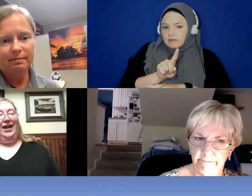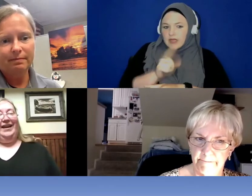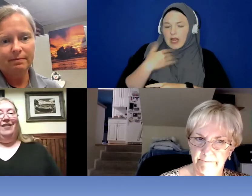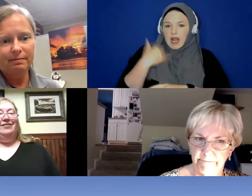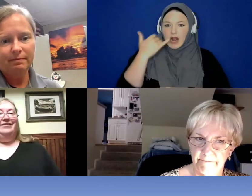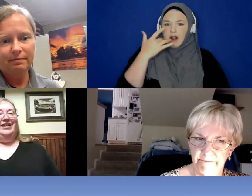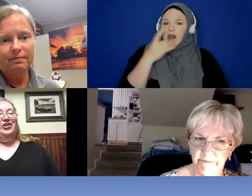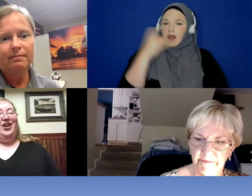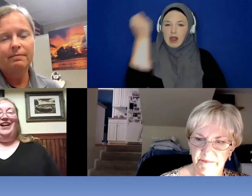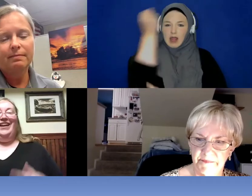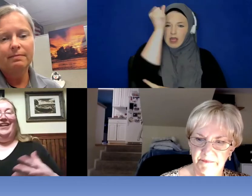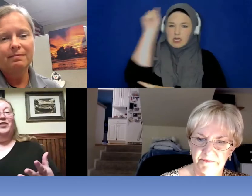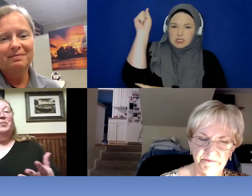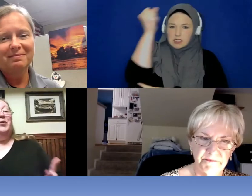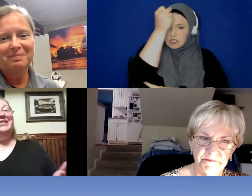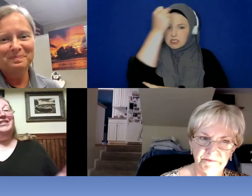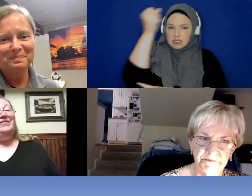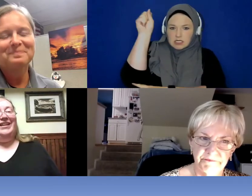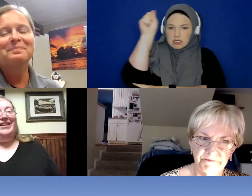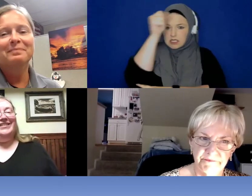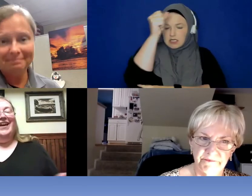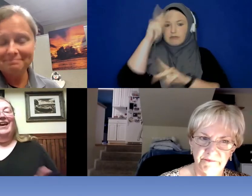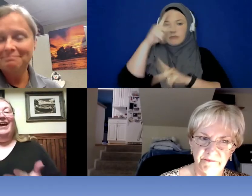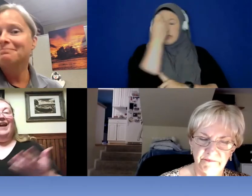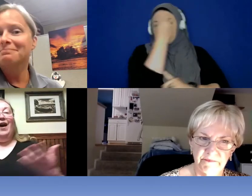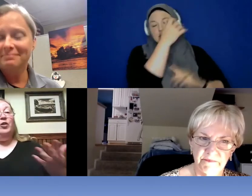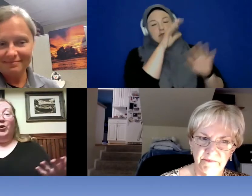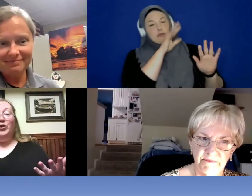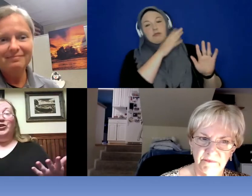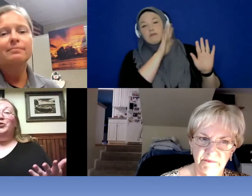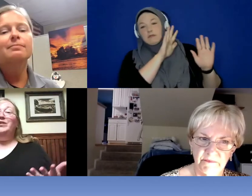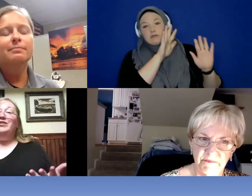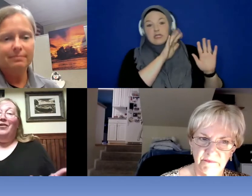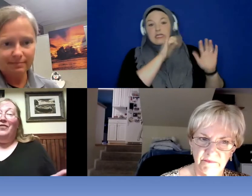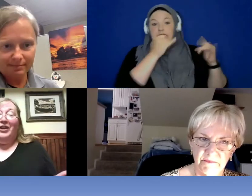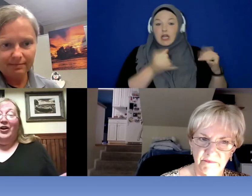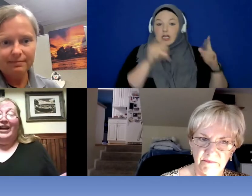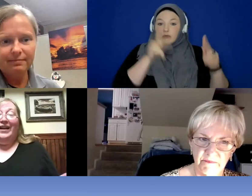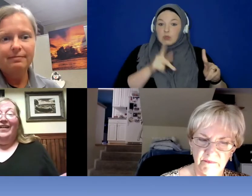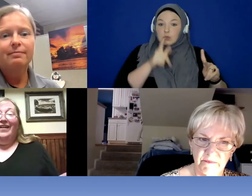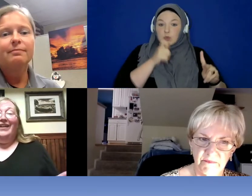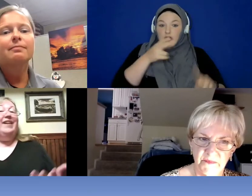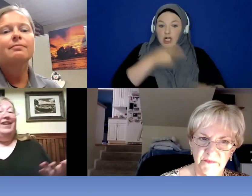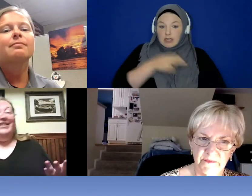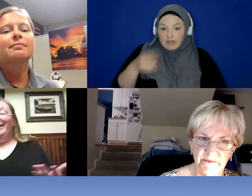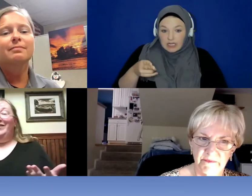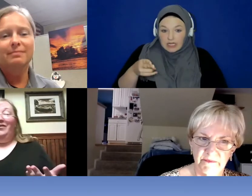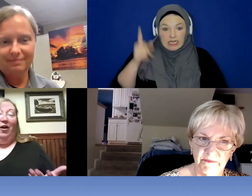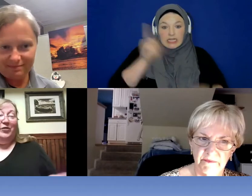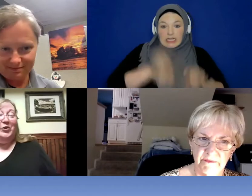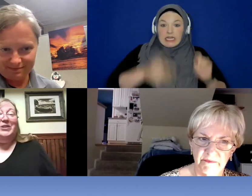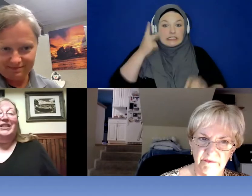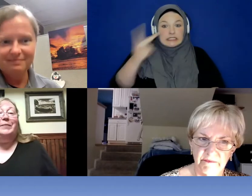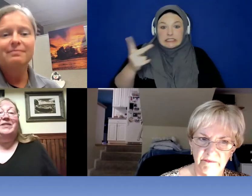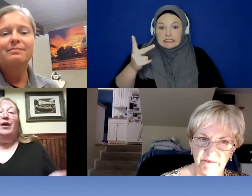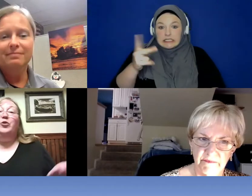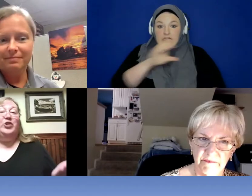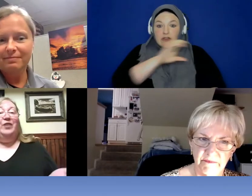out shining it in the person's face the person who is hard of hearing cannot see the officer's lips to understand